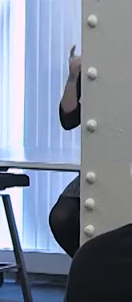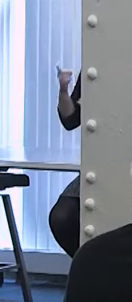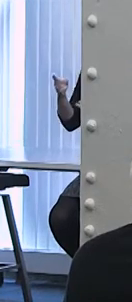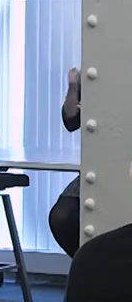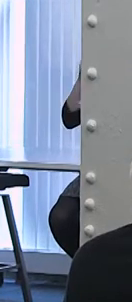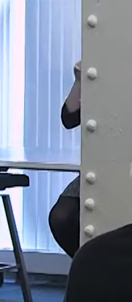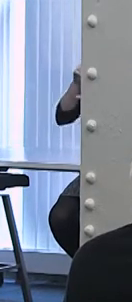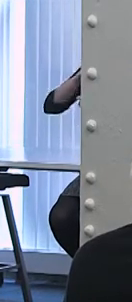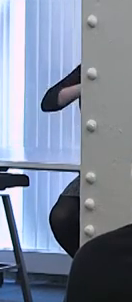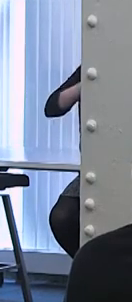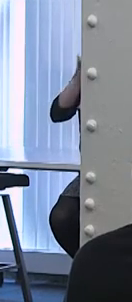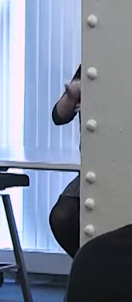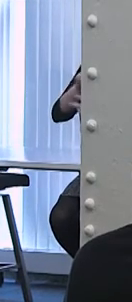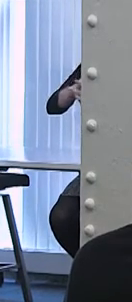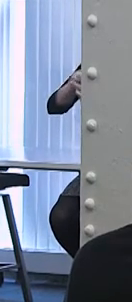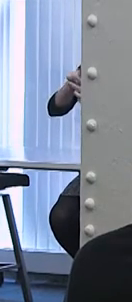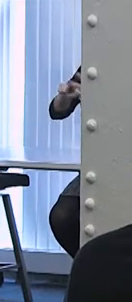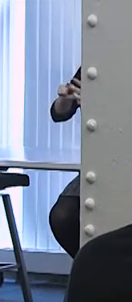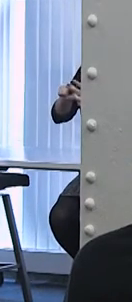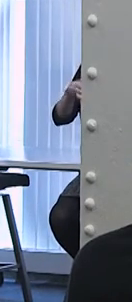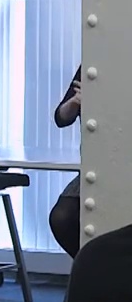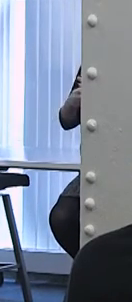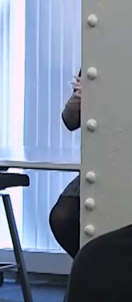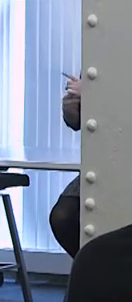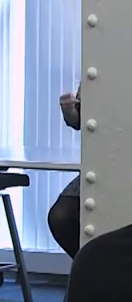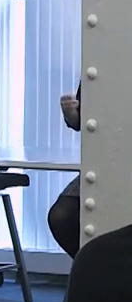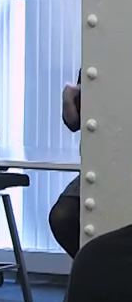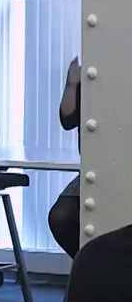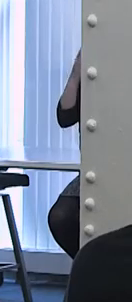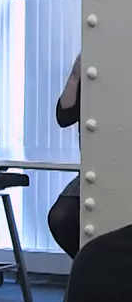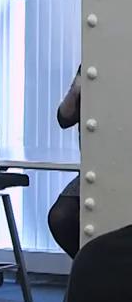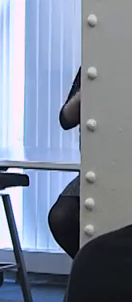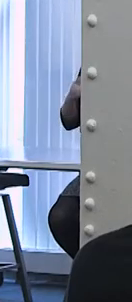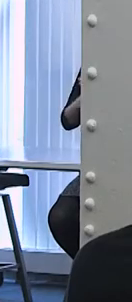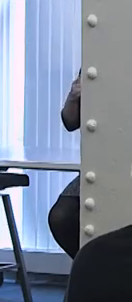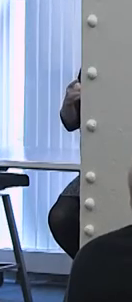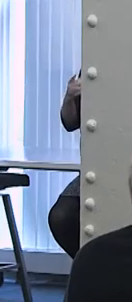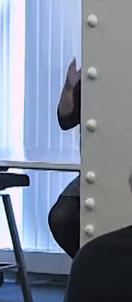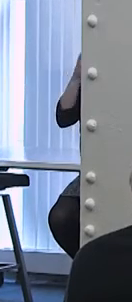that mandatory requirement, you are in some cases deserving of punishment if it's seen